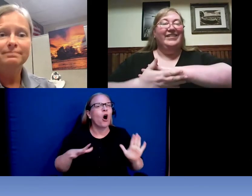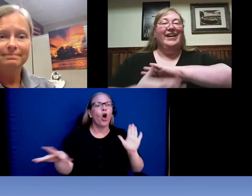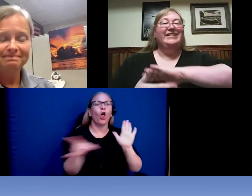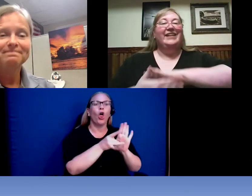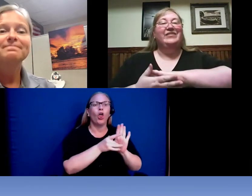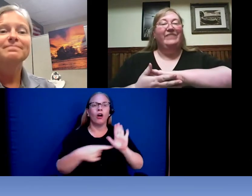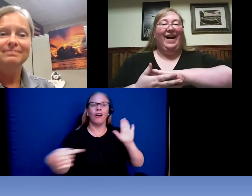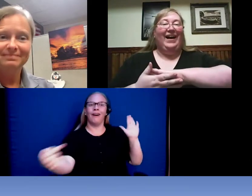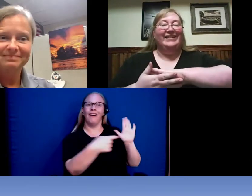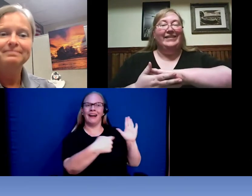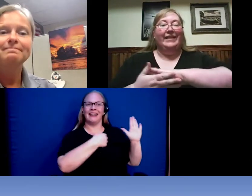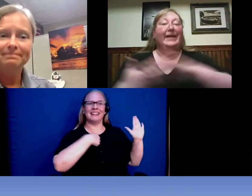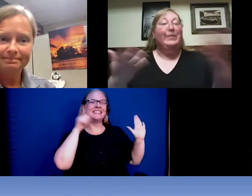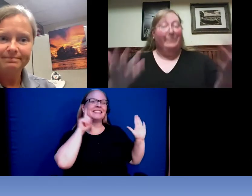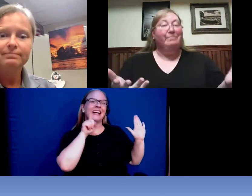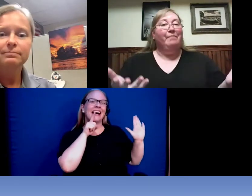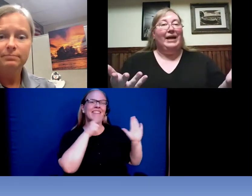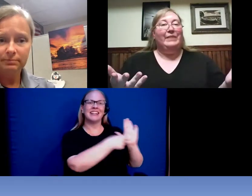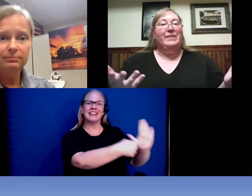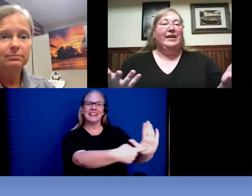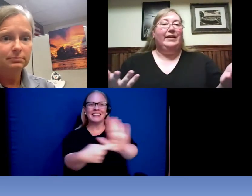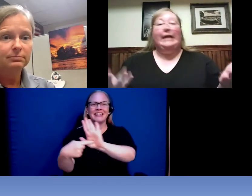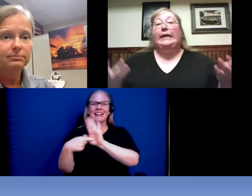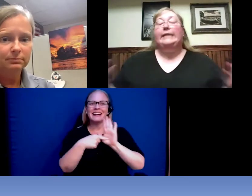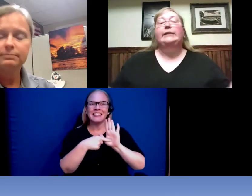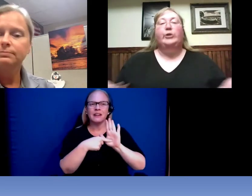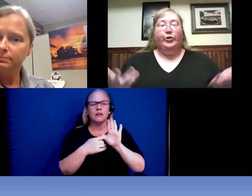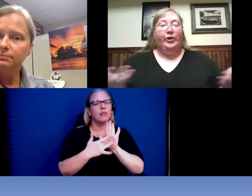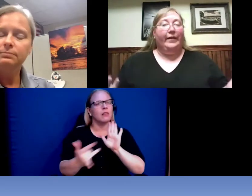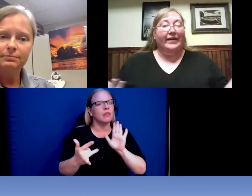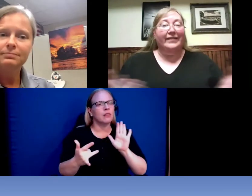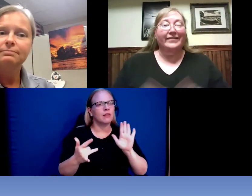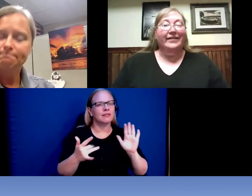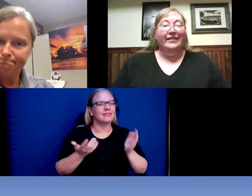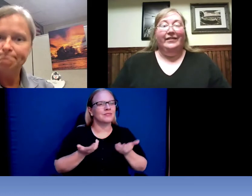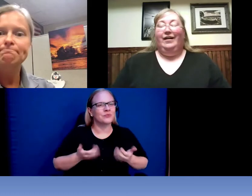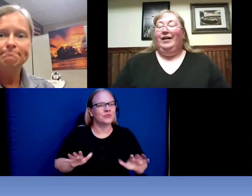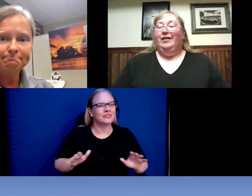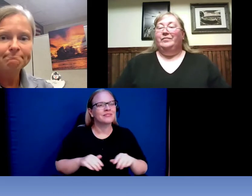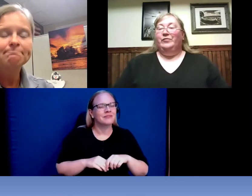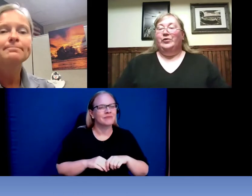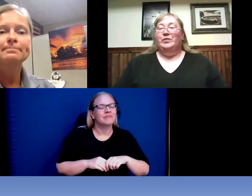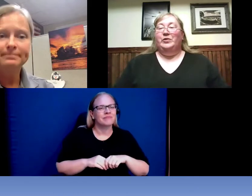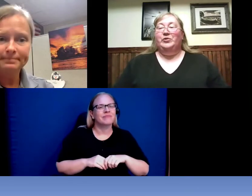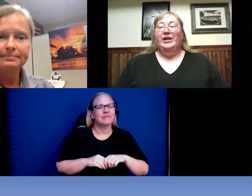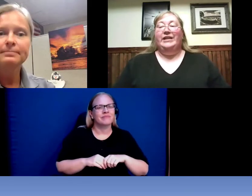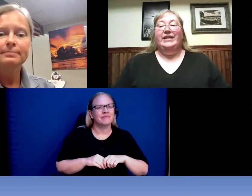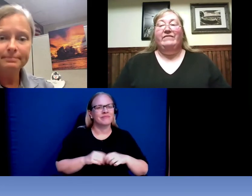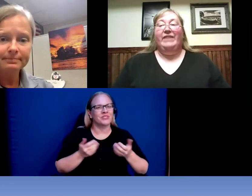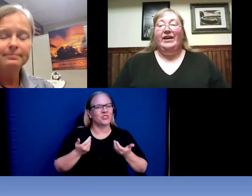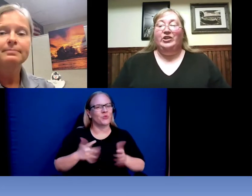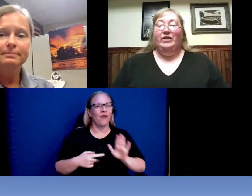identifies that they might be an easier target for someone trying to take advantage